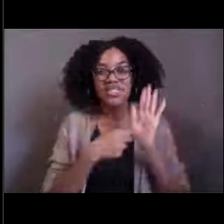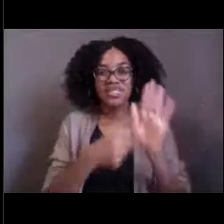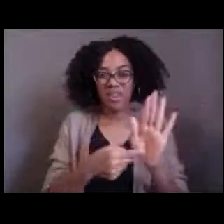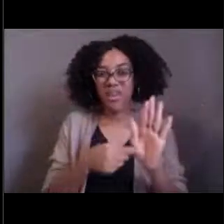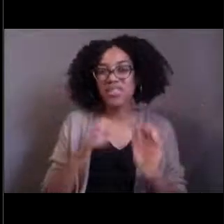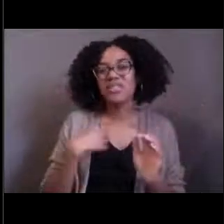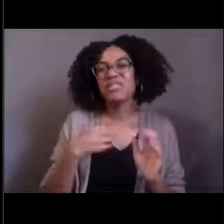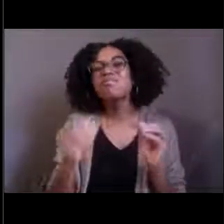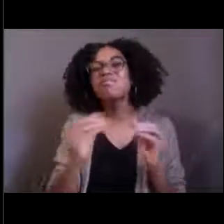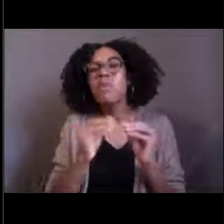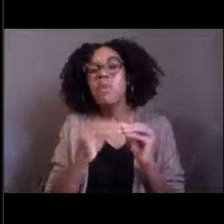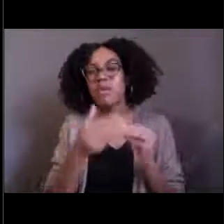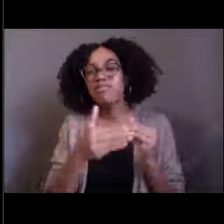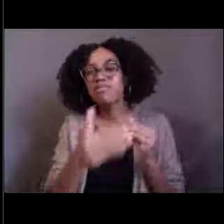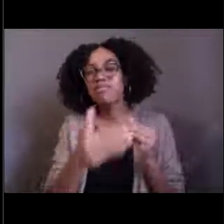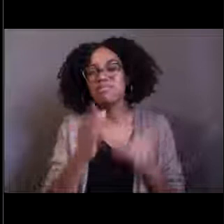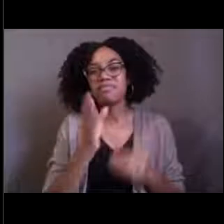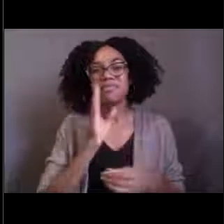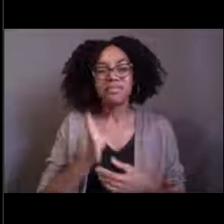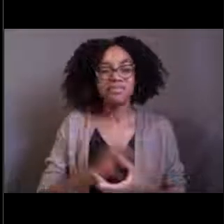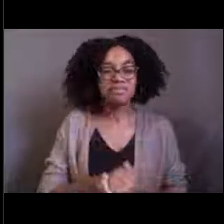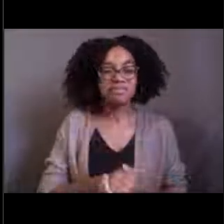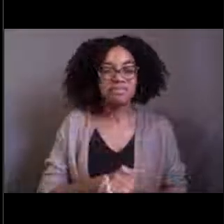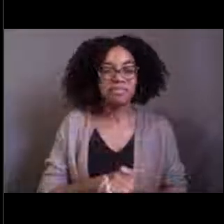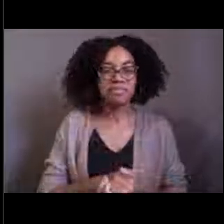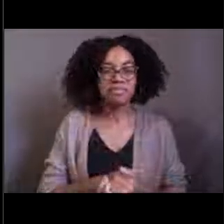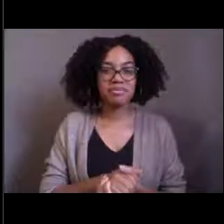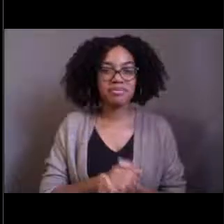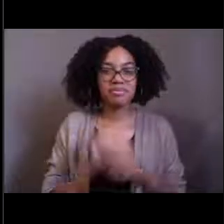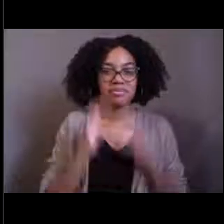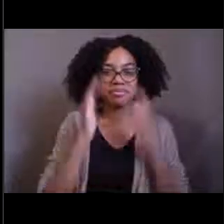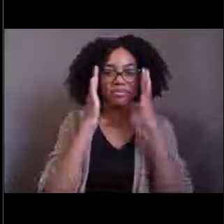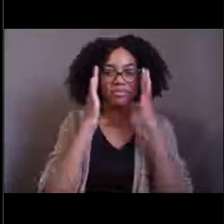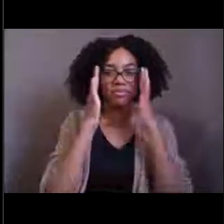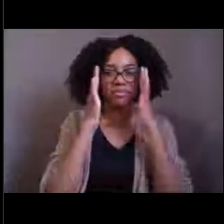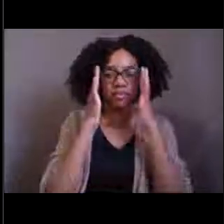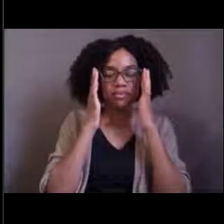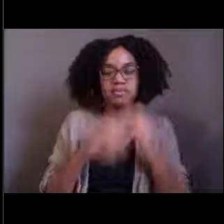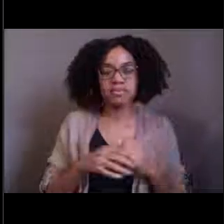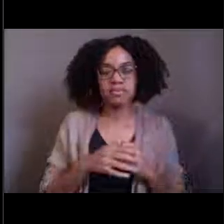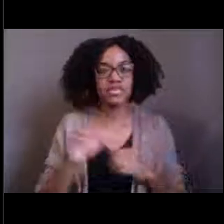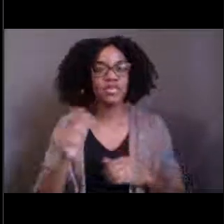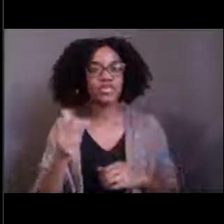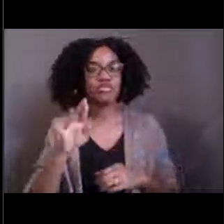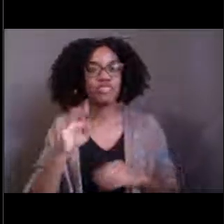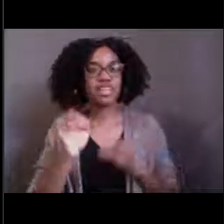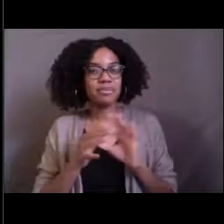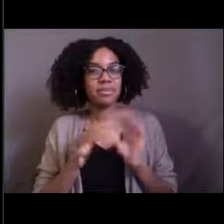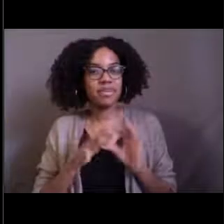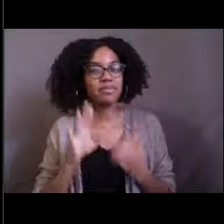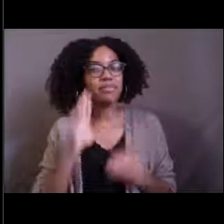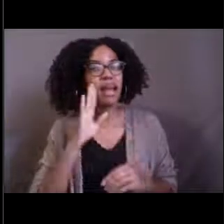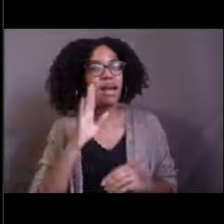[Grace] Okay and we have someone asked, so I'm going to answer this question because and you can correct me if I'm wrong.